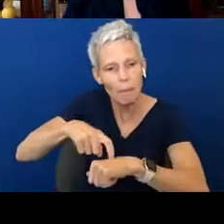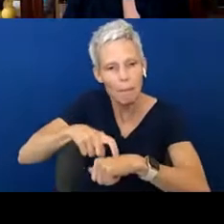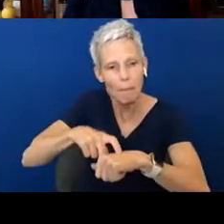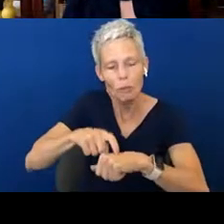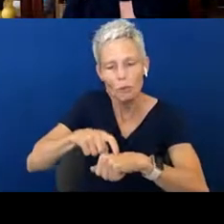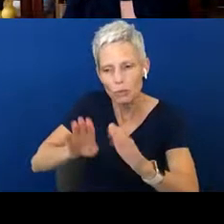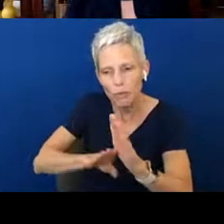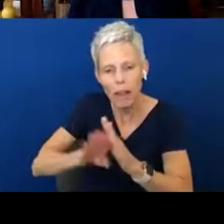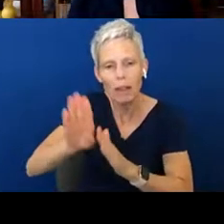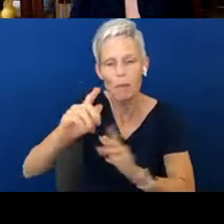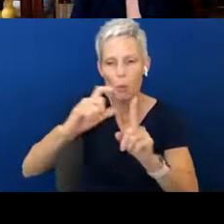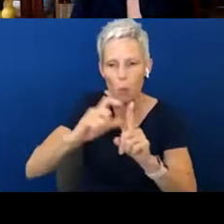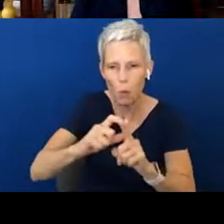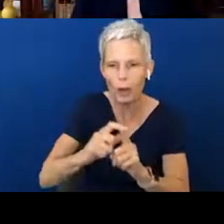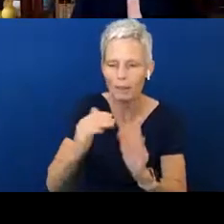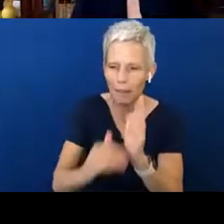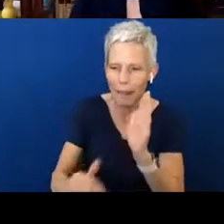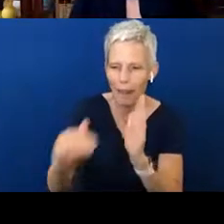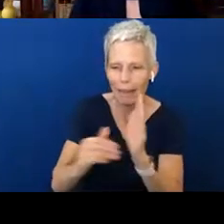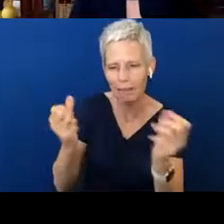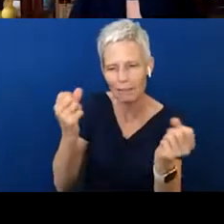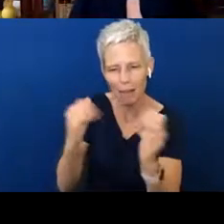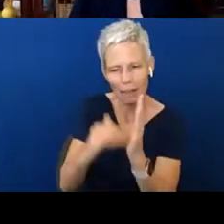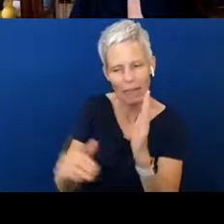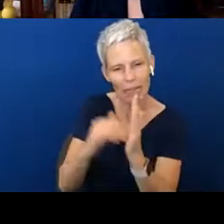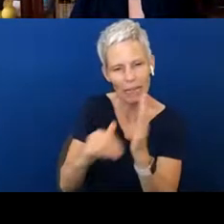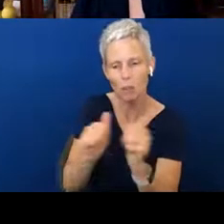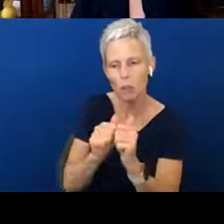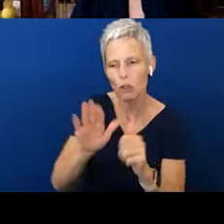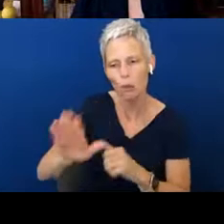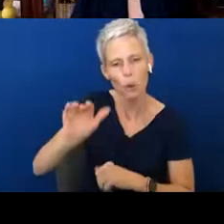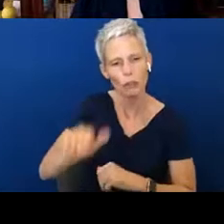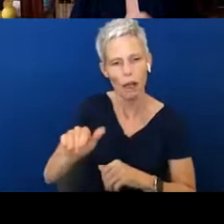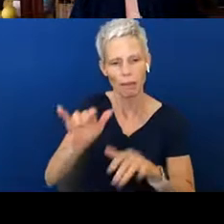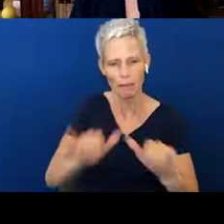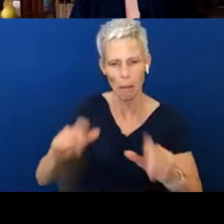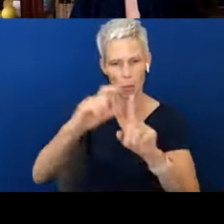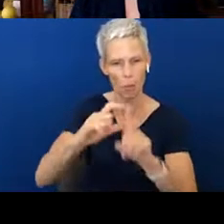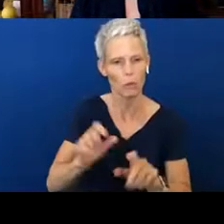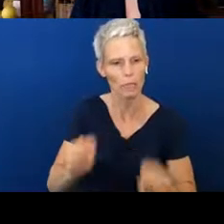these signs with your child consistently. Without saying correcting. It's very easy